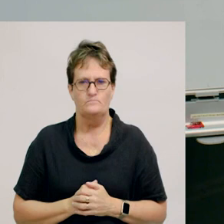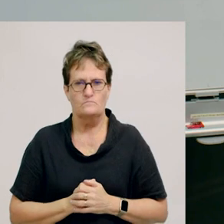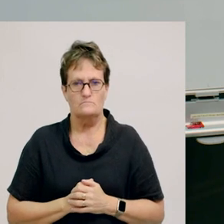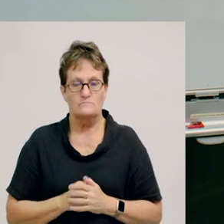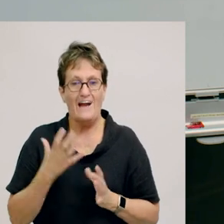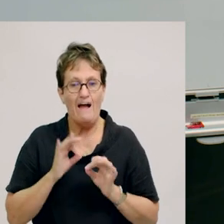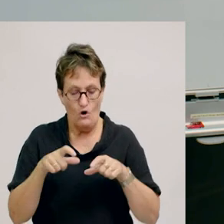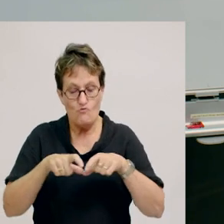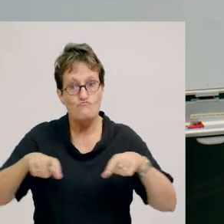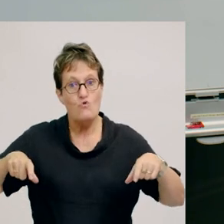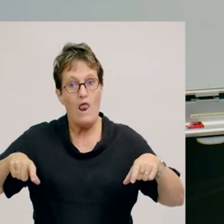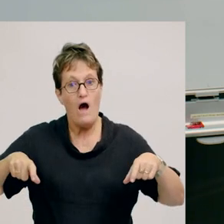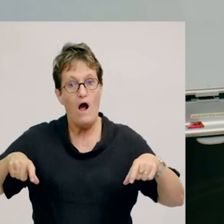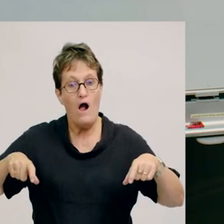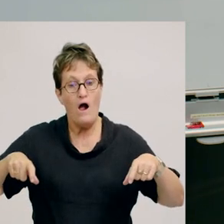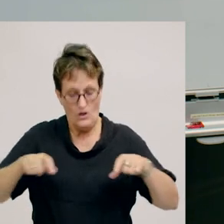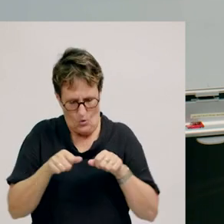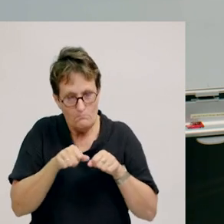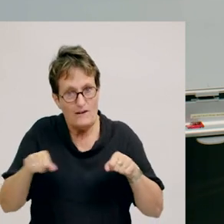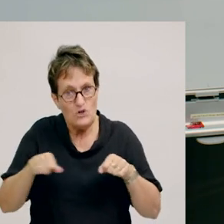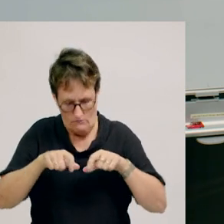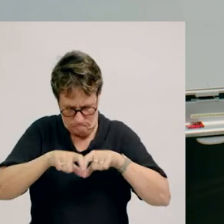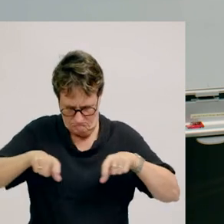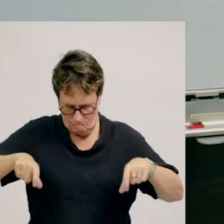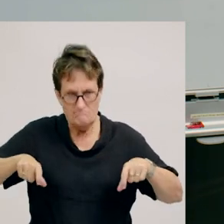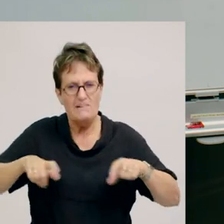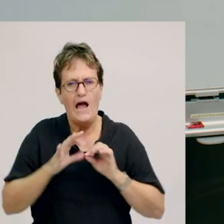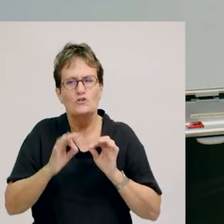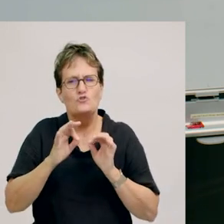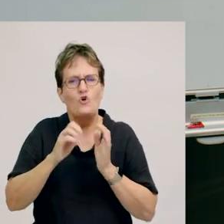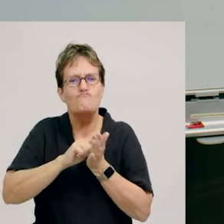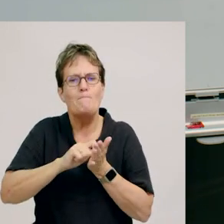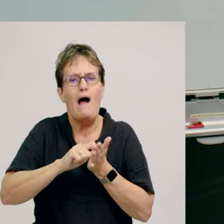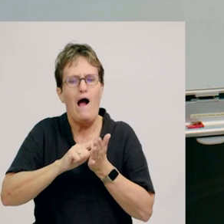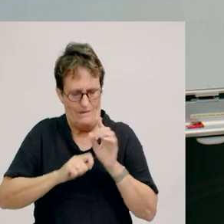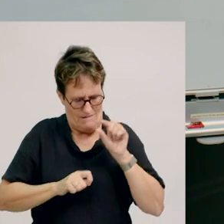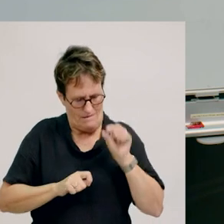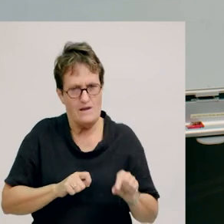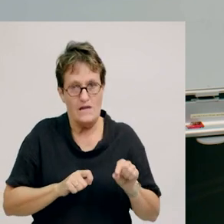I've got a ruler here and I've got my eraser. You’ve probably done this before.